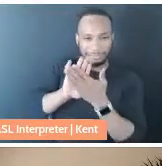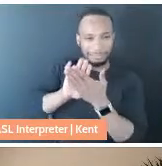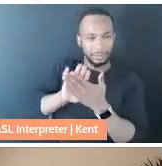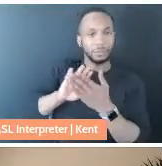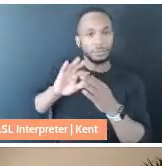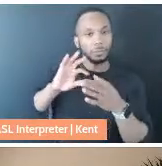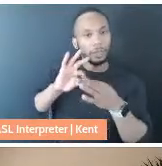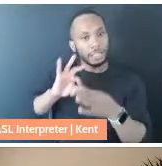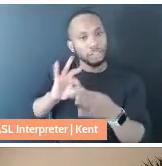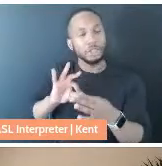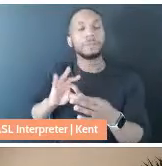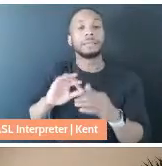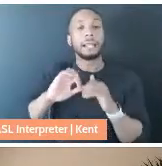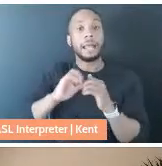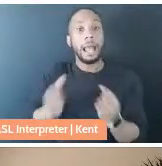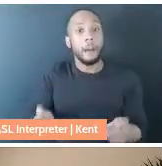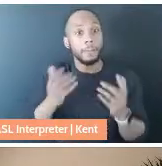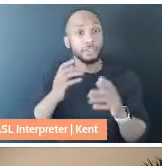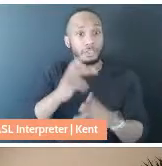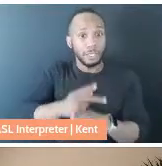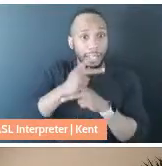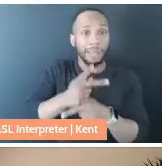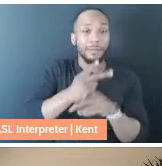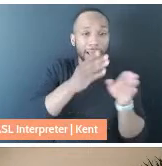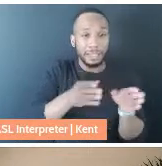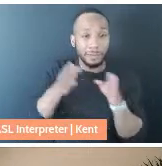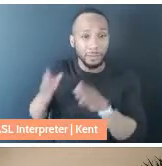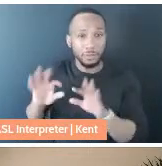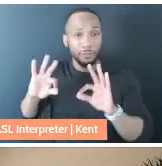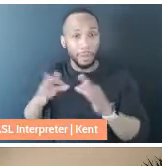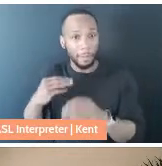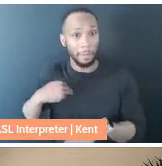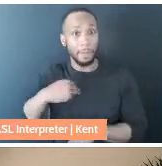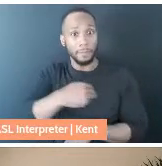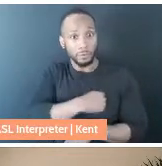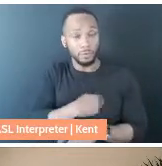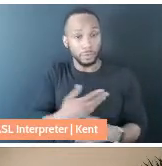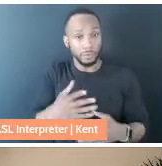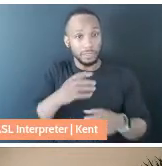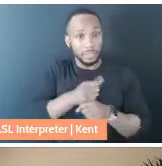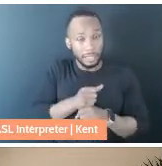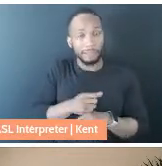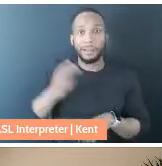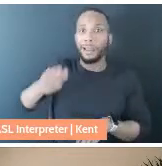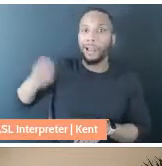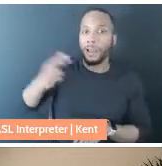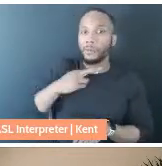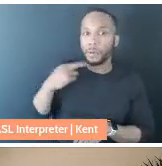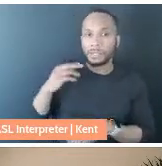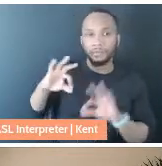much care our individual family members have gone. We're a high-risk family to sort of maintain and